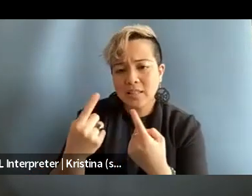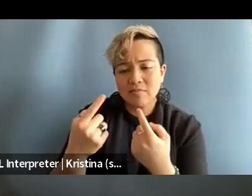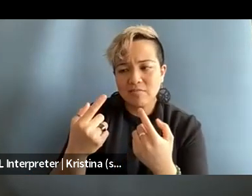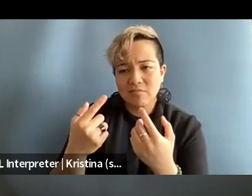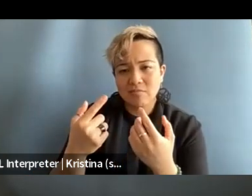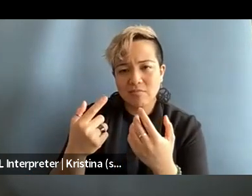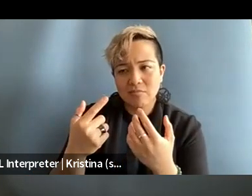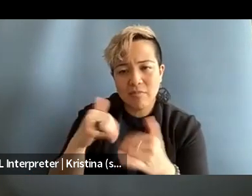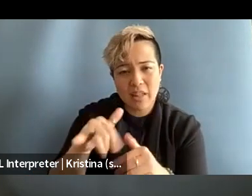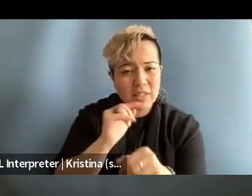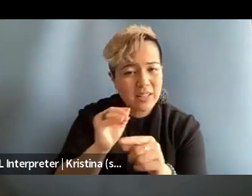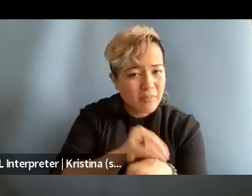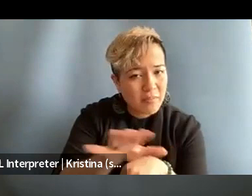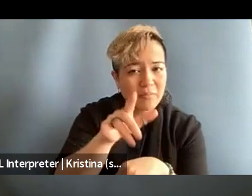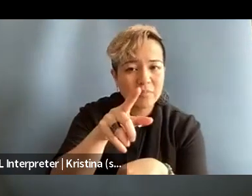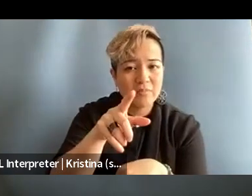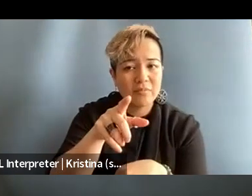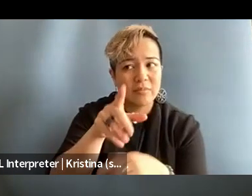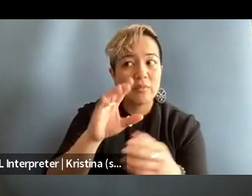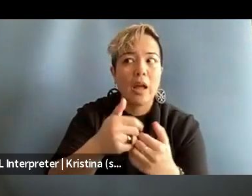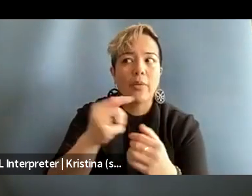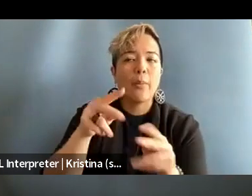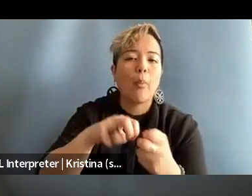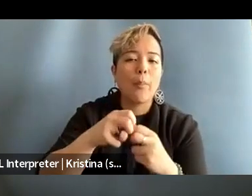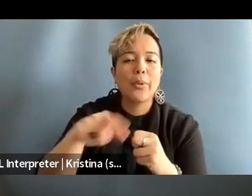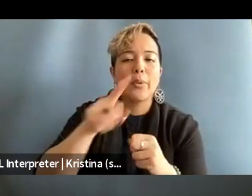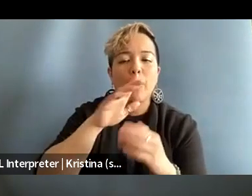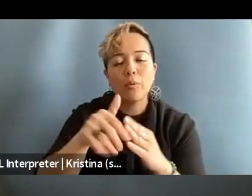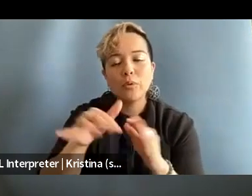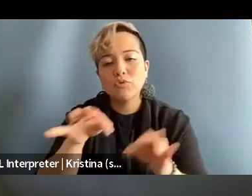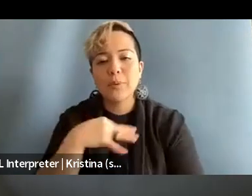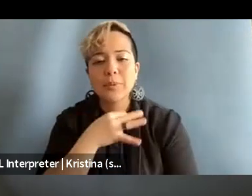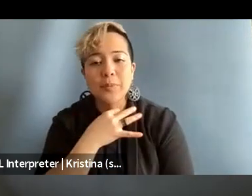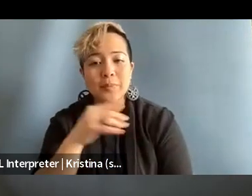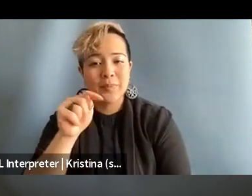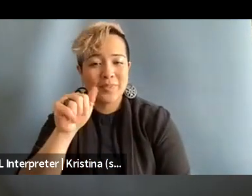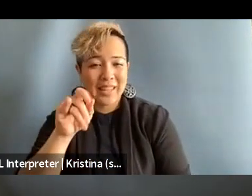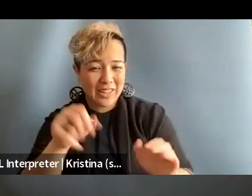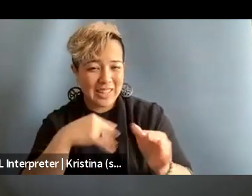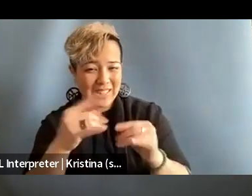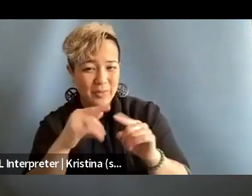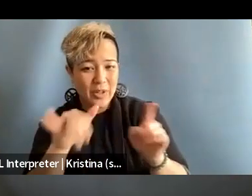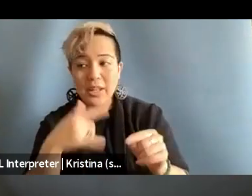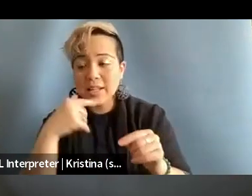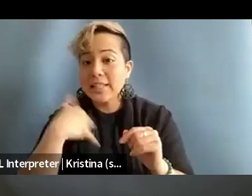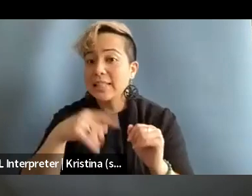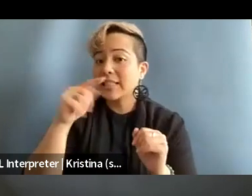has played into the sort of problem y'all are describing? Can I say something on that? This is Taylor.